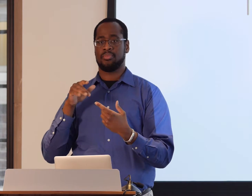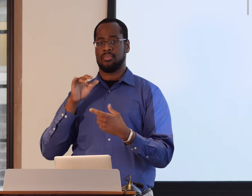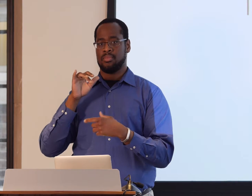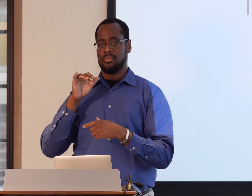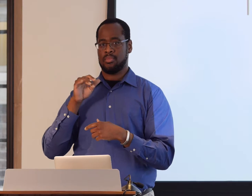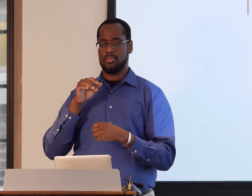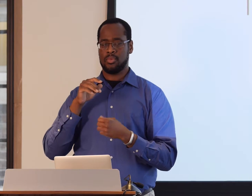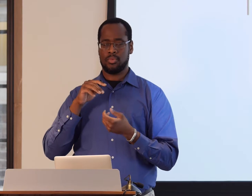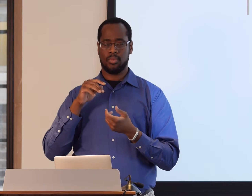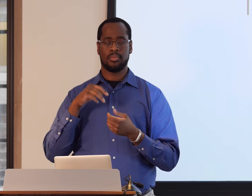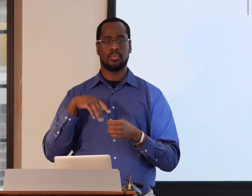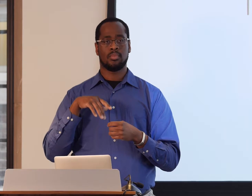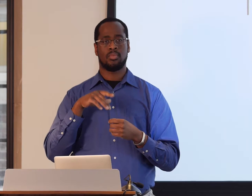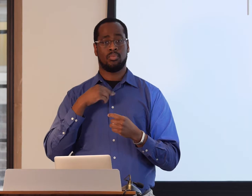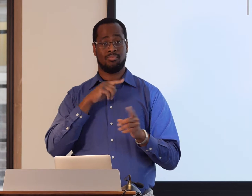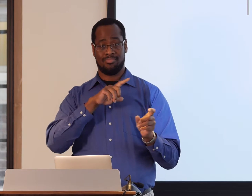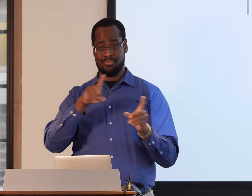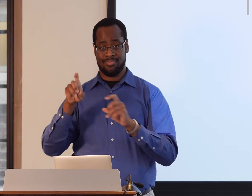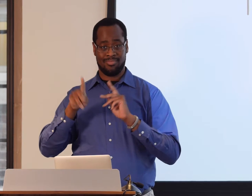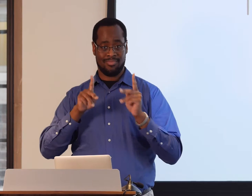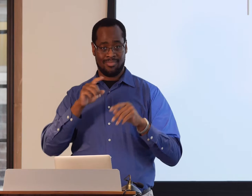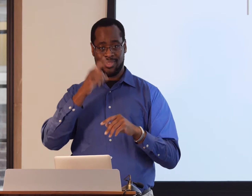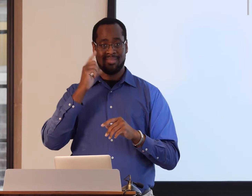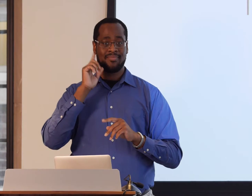and we wanted to study their language.